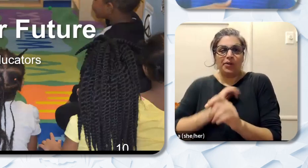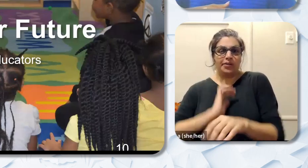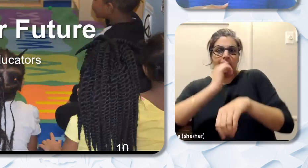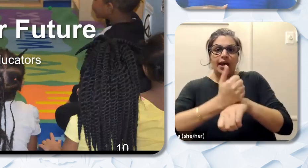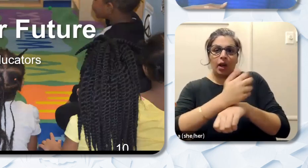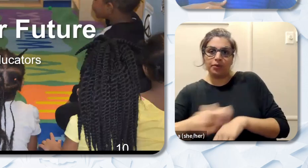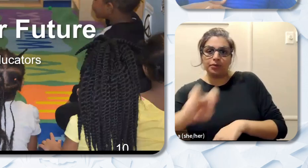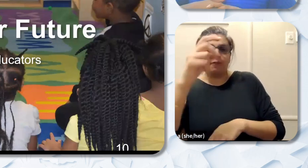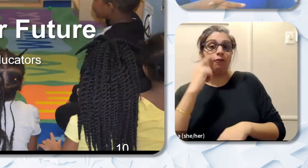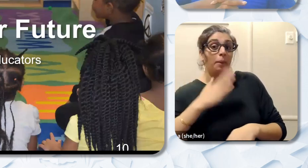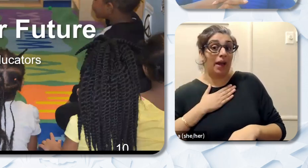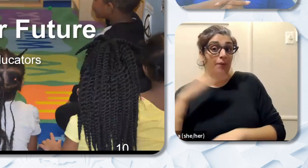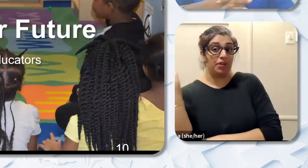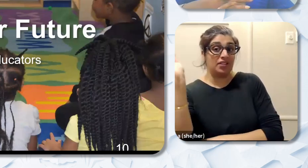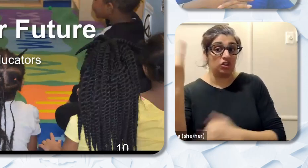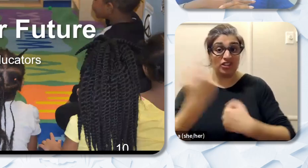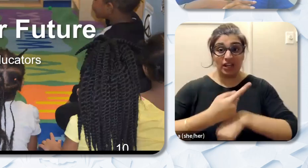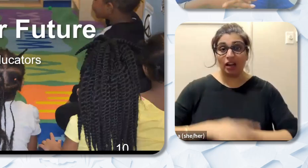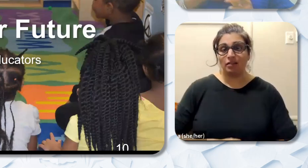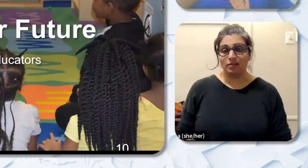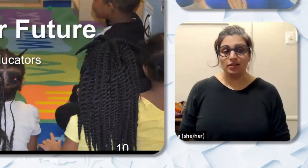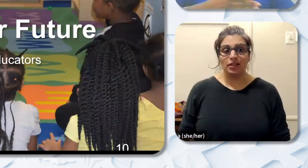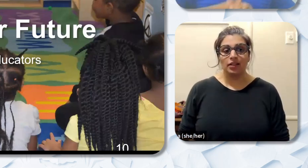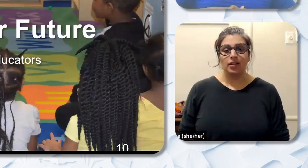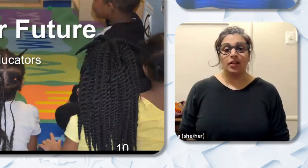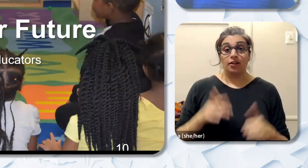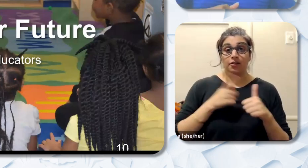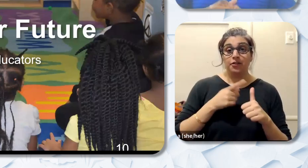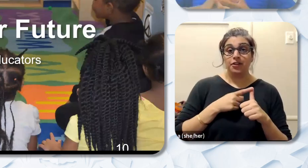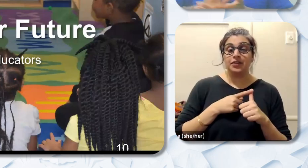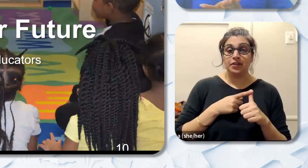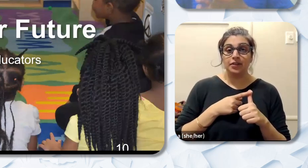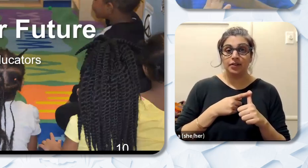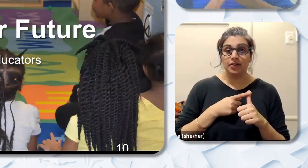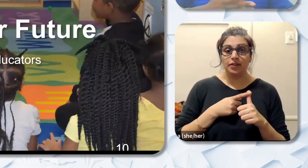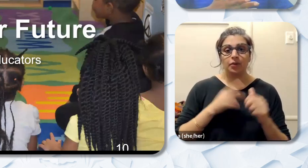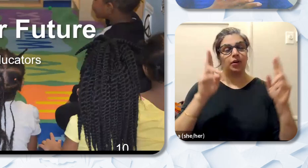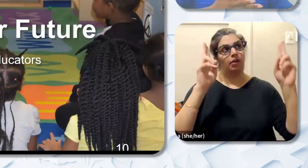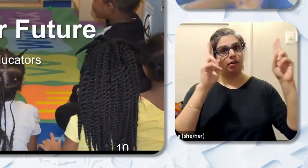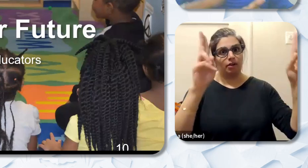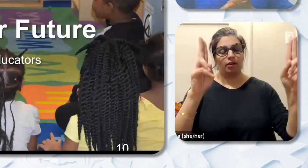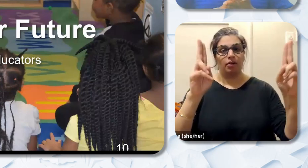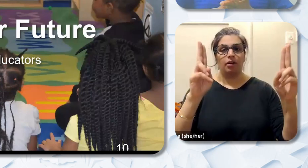presentation today. First I'd like to also start off by honoring all the African-American Black